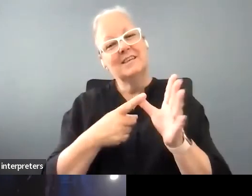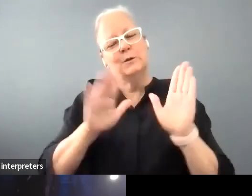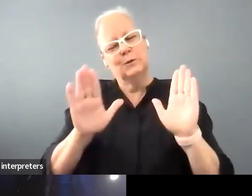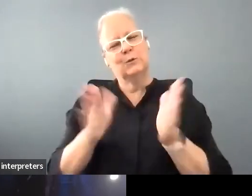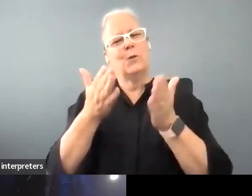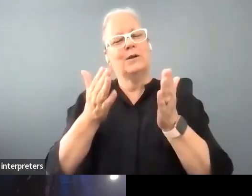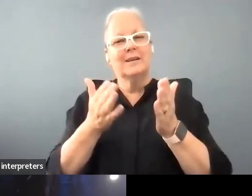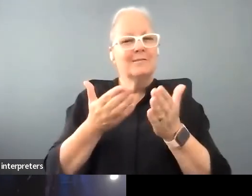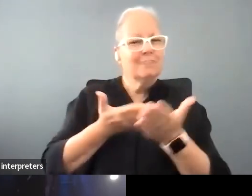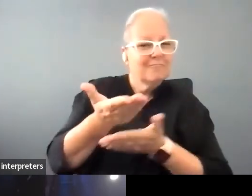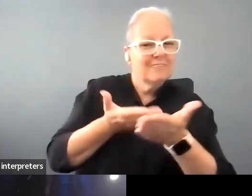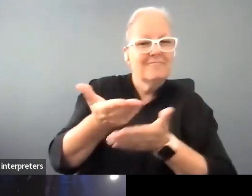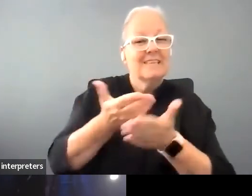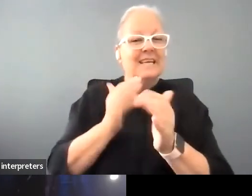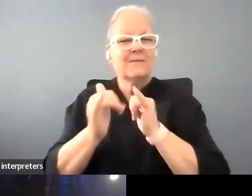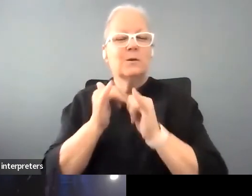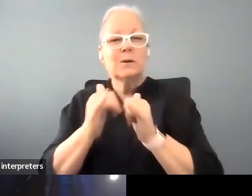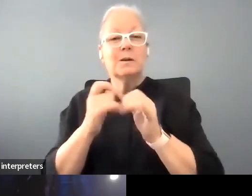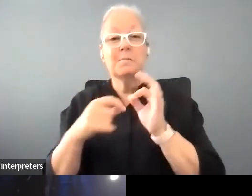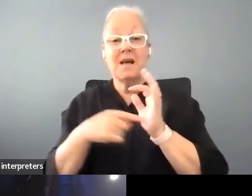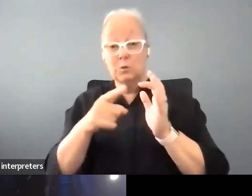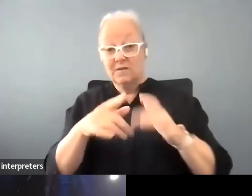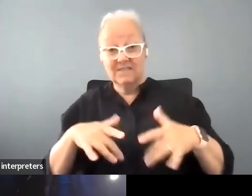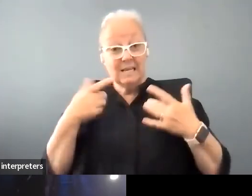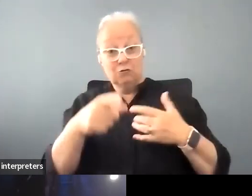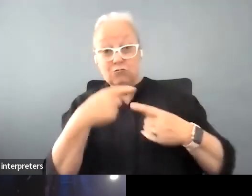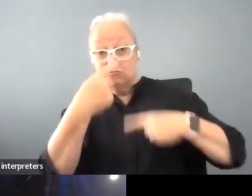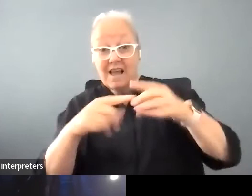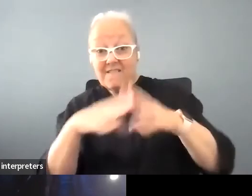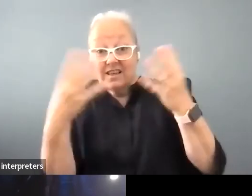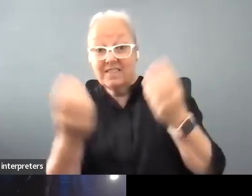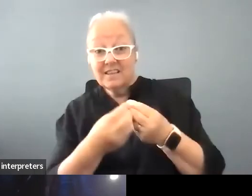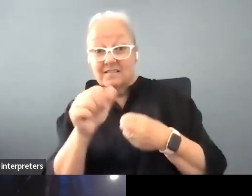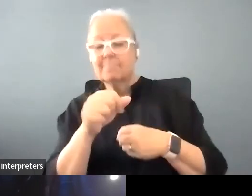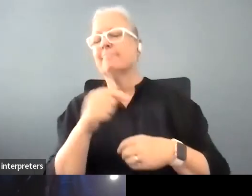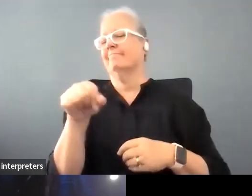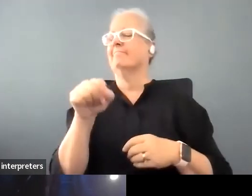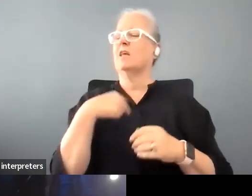interview but do you feel like you said what you needed to say, what you wanted to say?